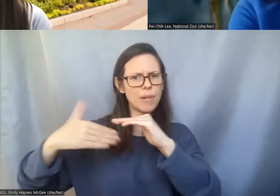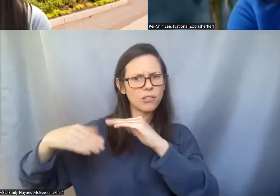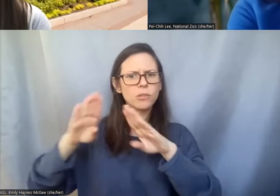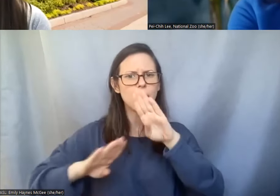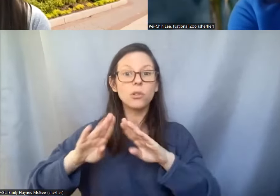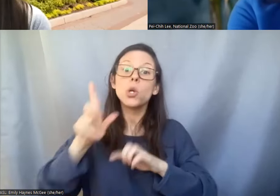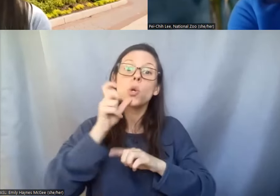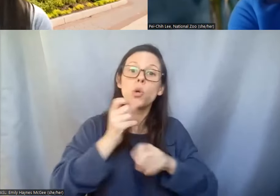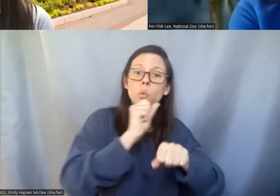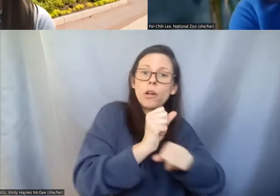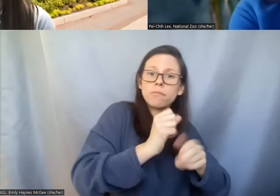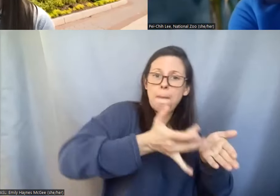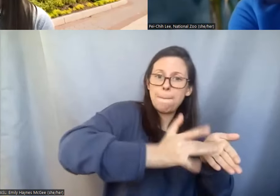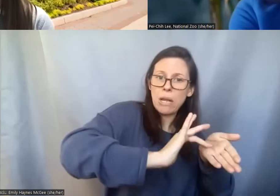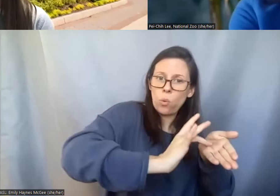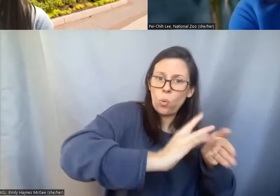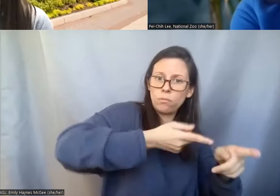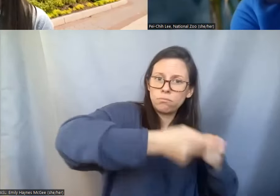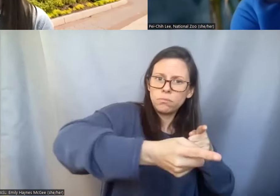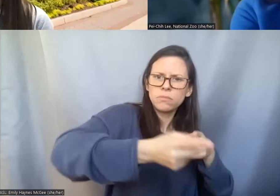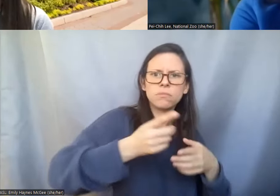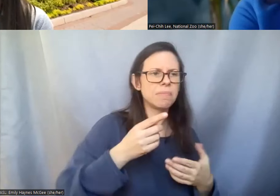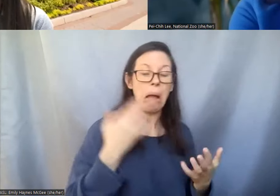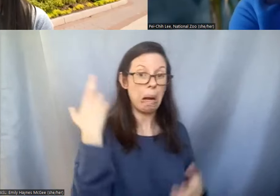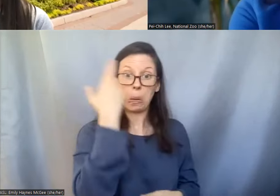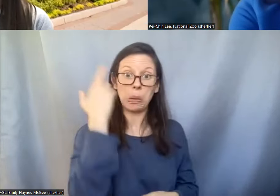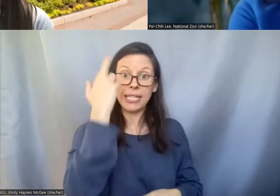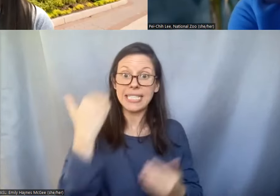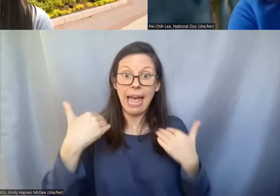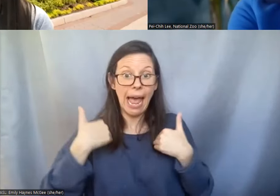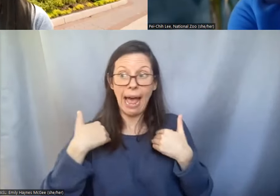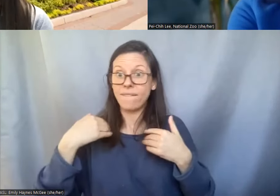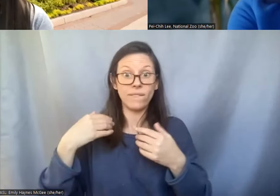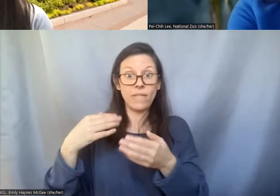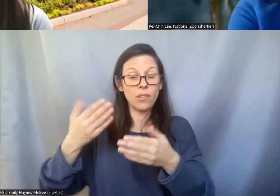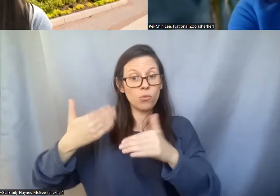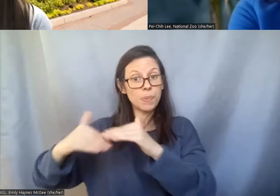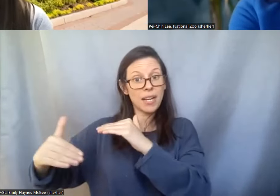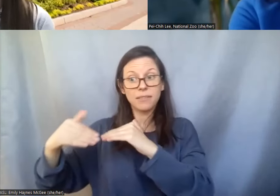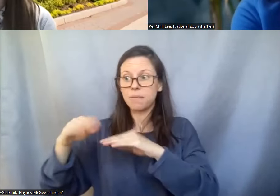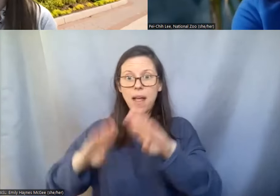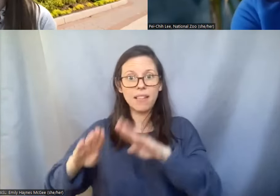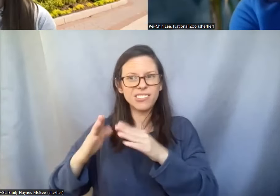field but I did not know there are Reproductive Biologists in zoos and I kind of found out about